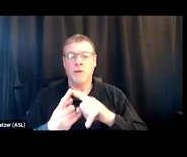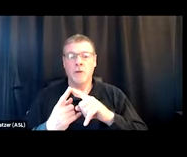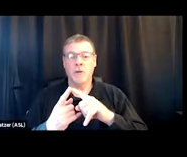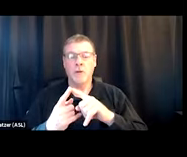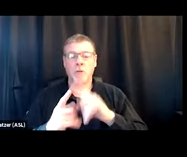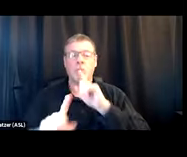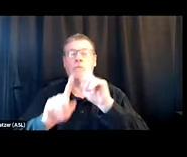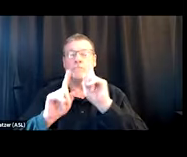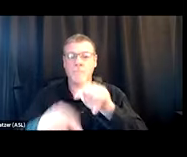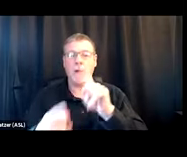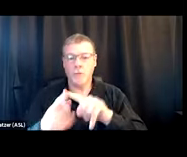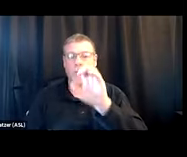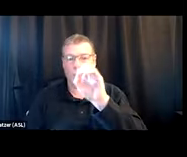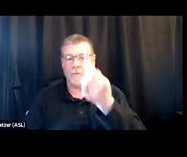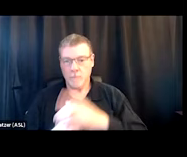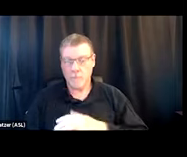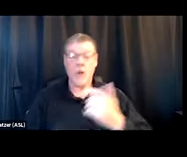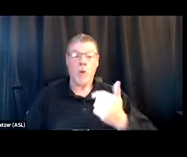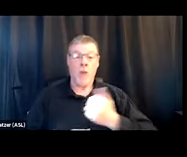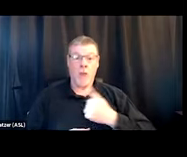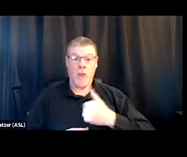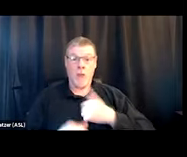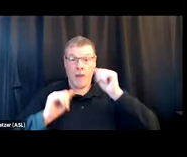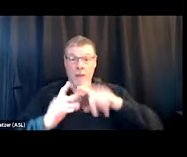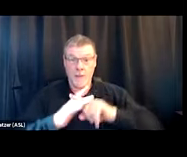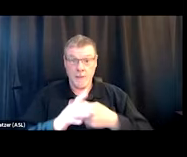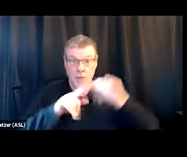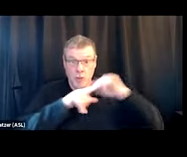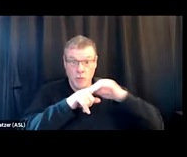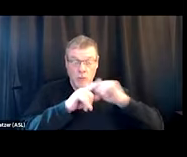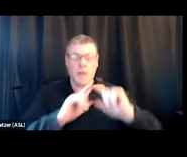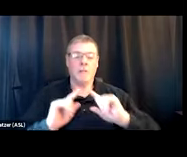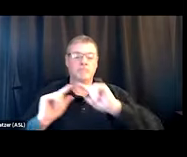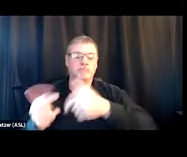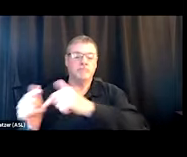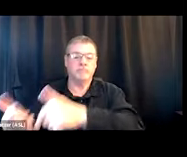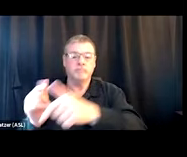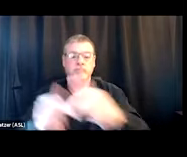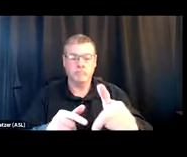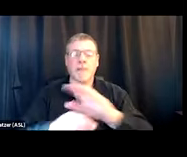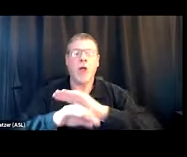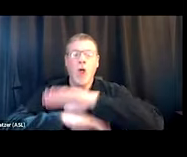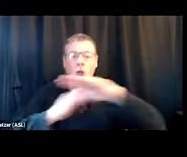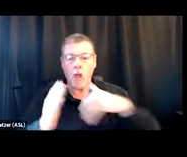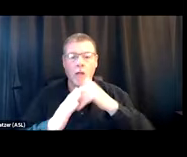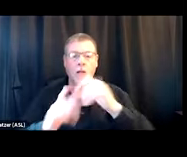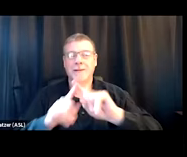So you can actually facilitate that training and build your on-team capacity. And a lot of different states have that.